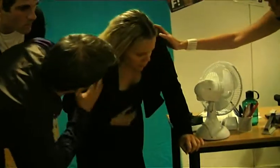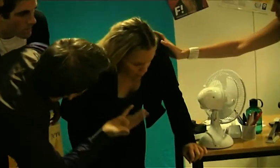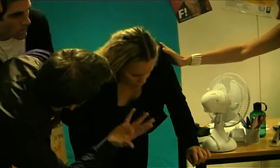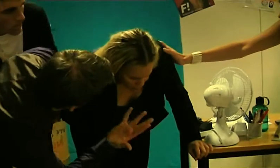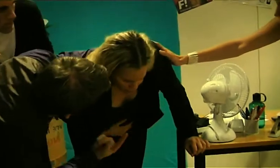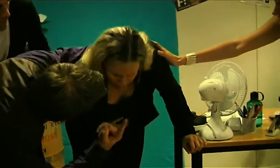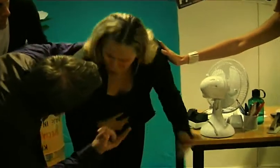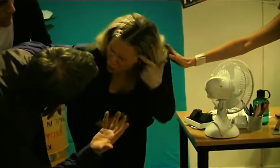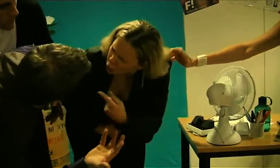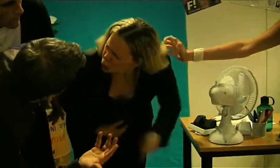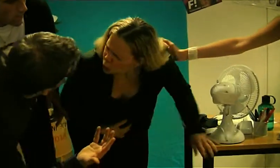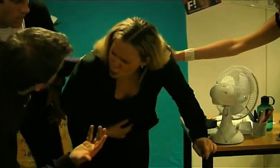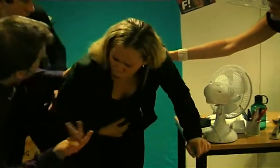What has happened? - What do you think?!?